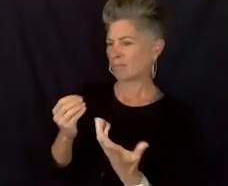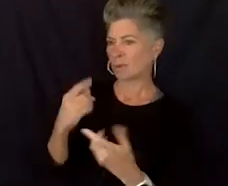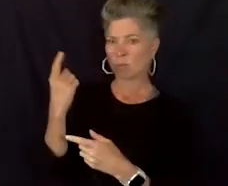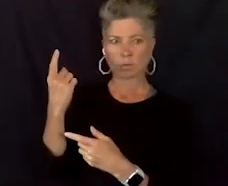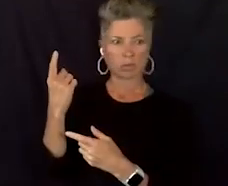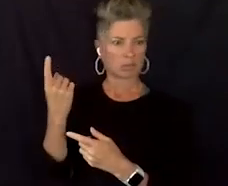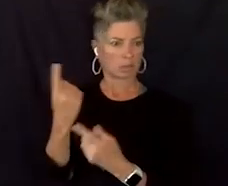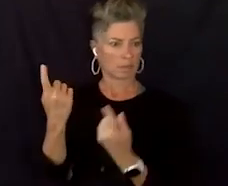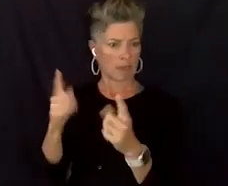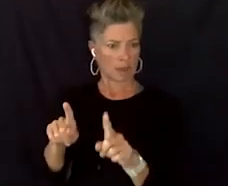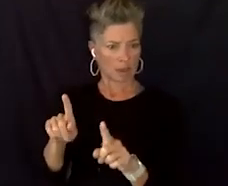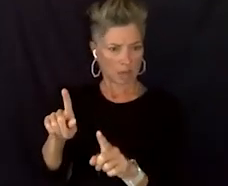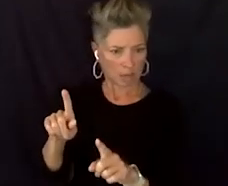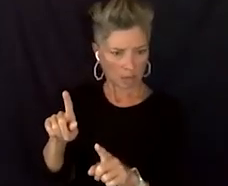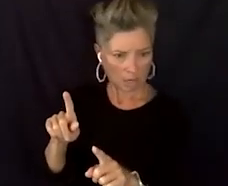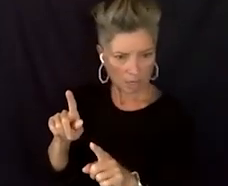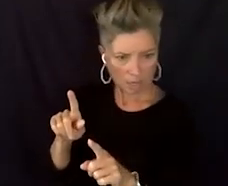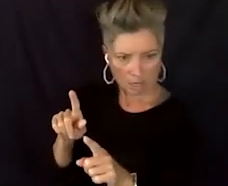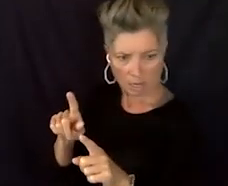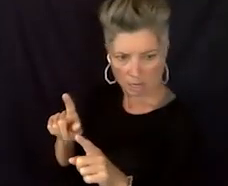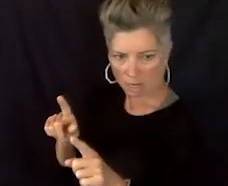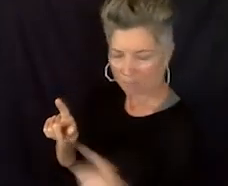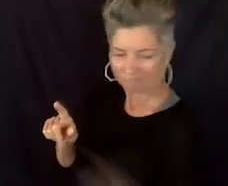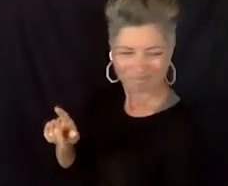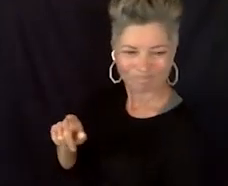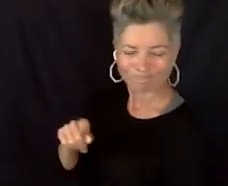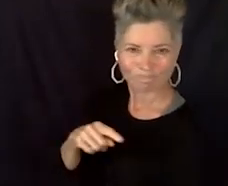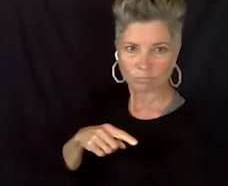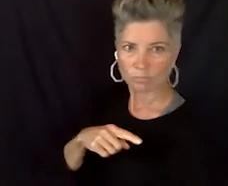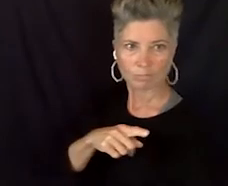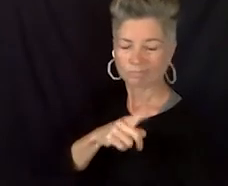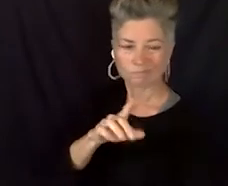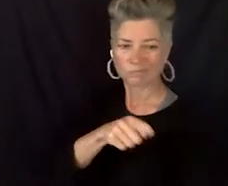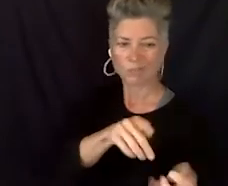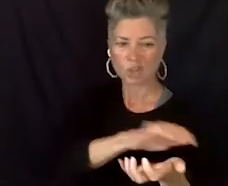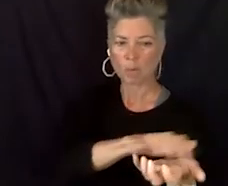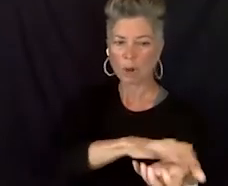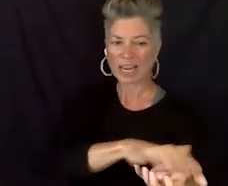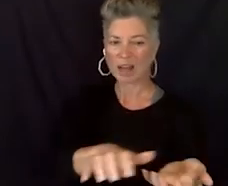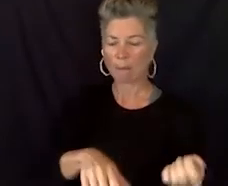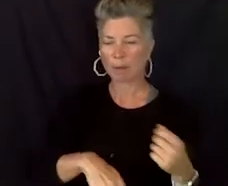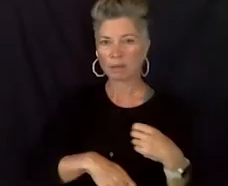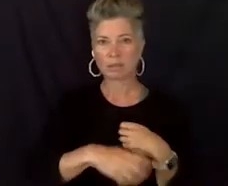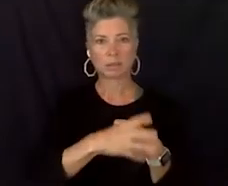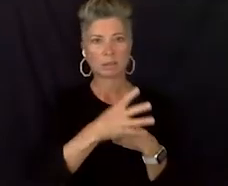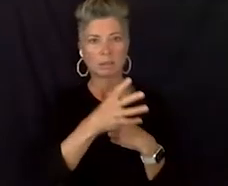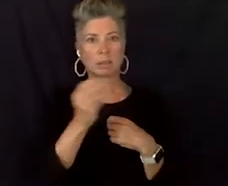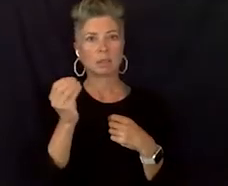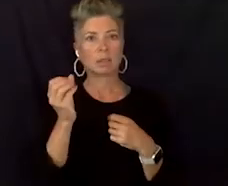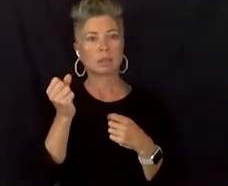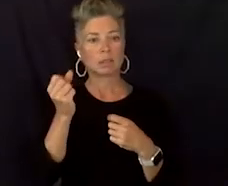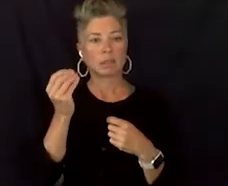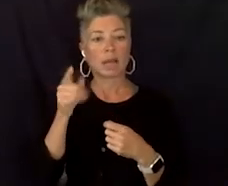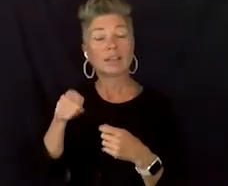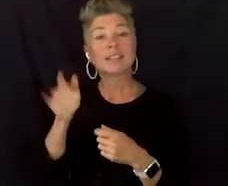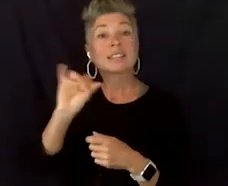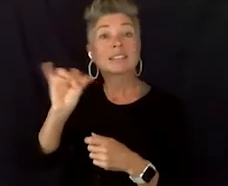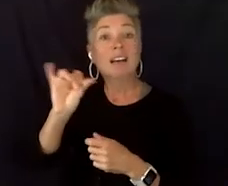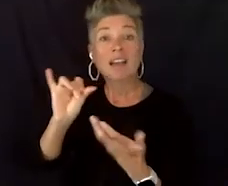where he was like "If you wanna be taken seriously, you better wear a suit." And this was like in the midst of me in college